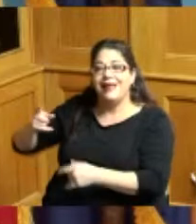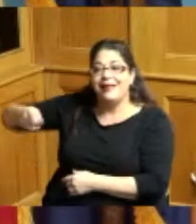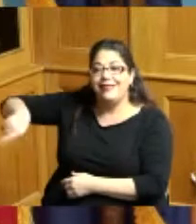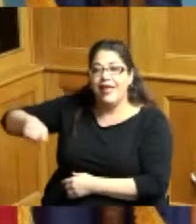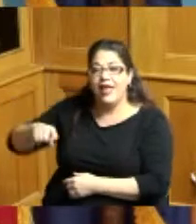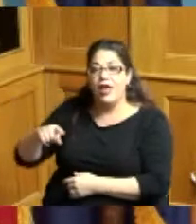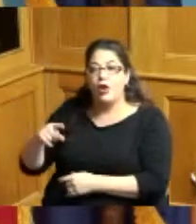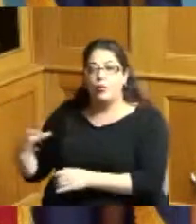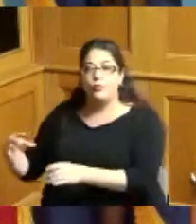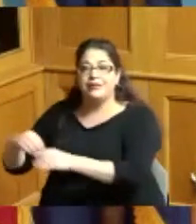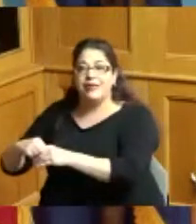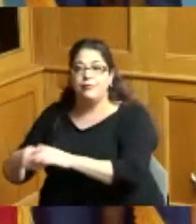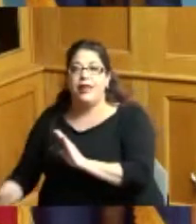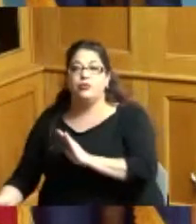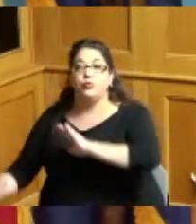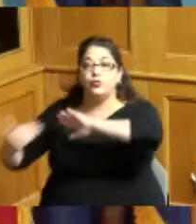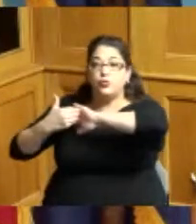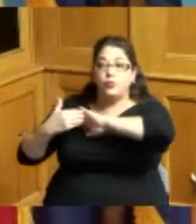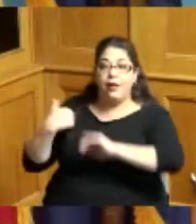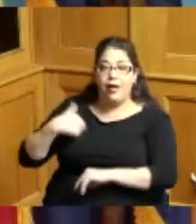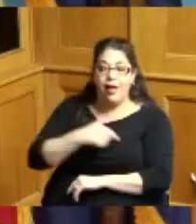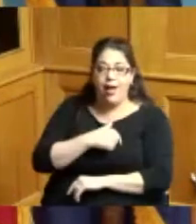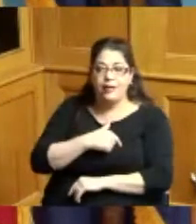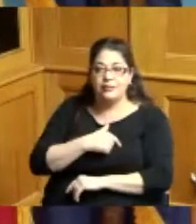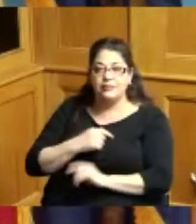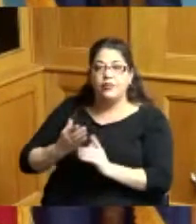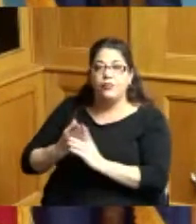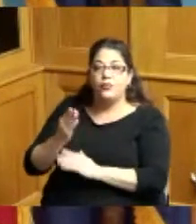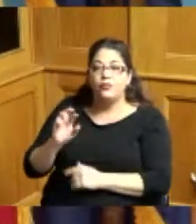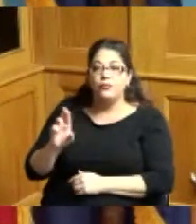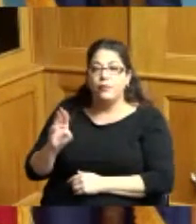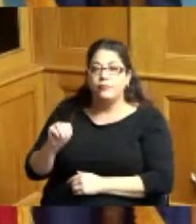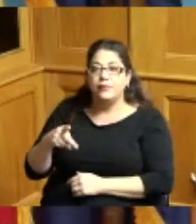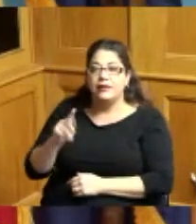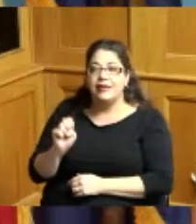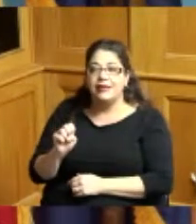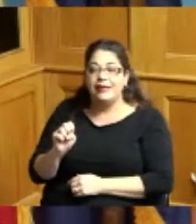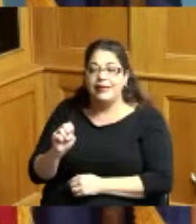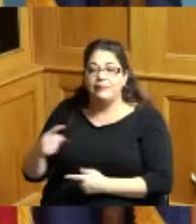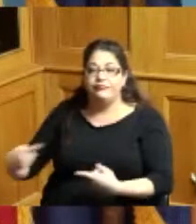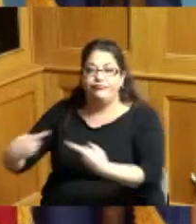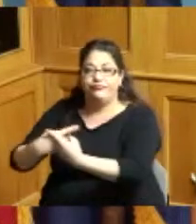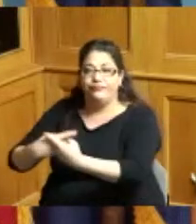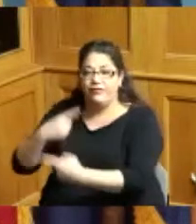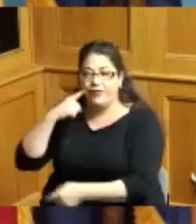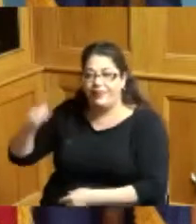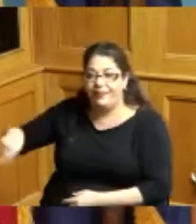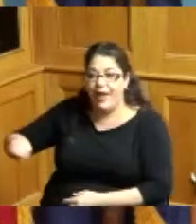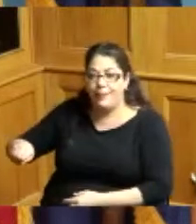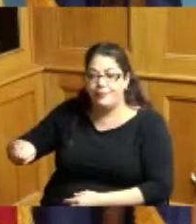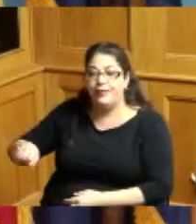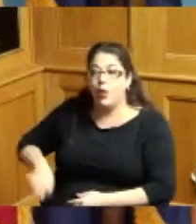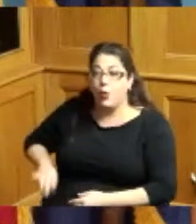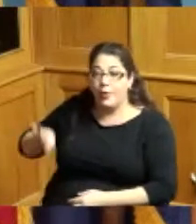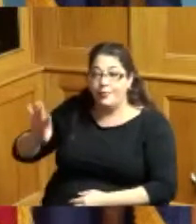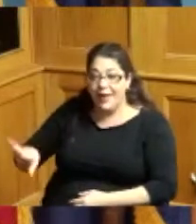in suing us with Rumpke so they can no longer employ so we don't pay them to do the work so